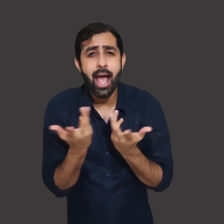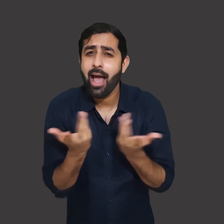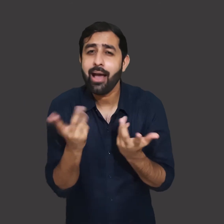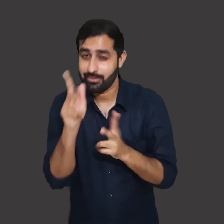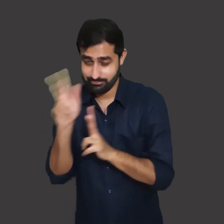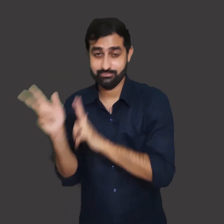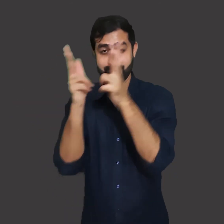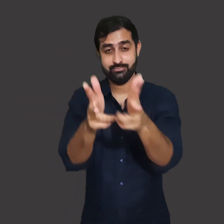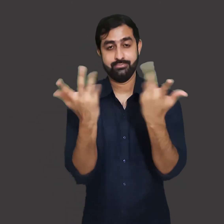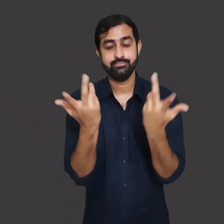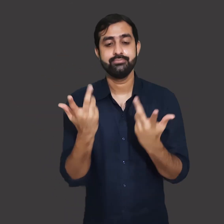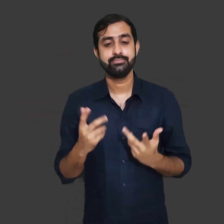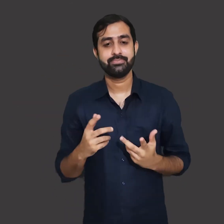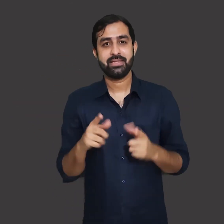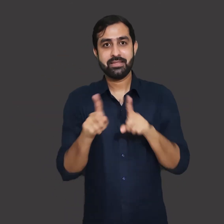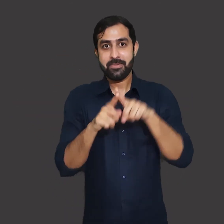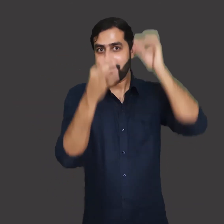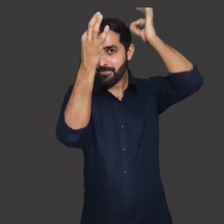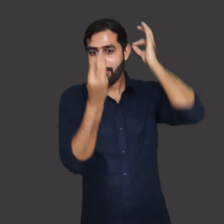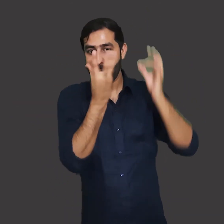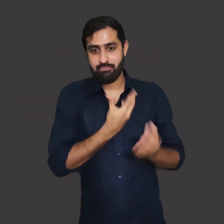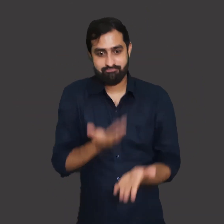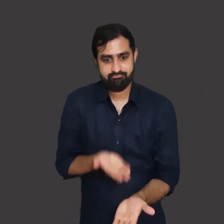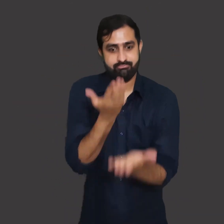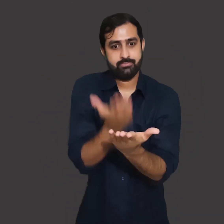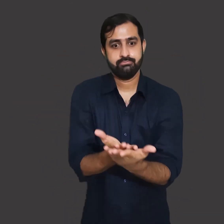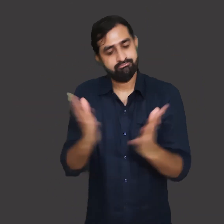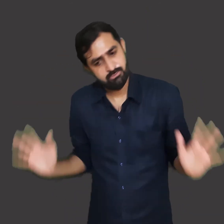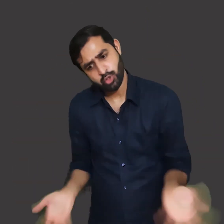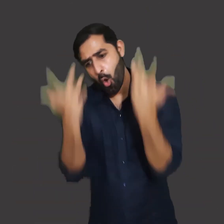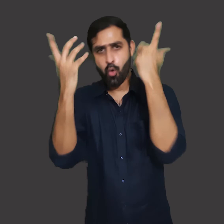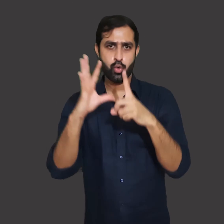because that time people were very motivated by the government.